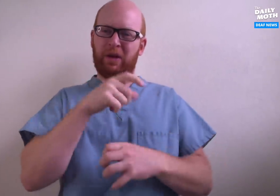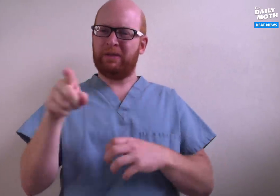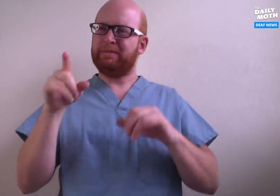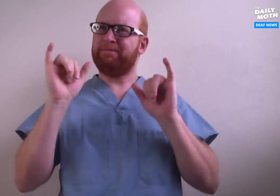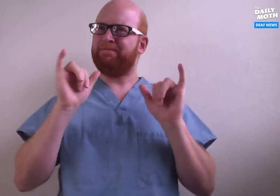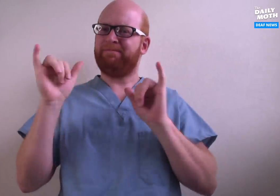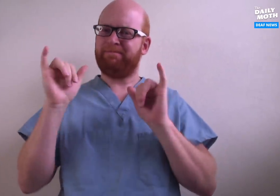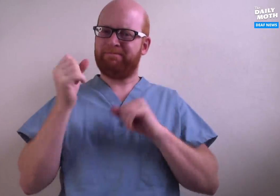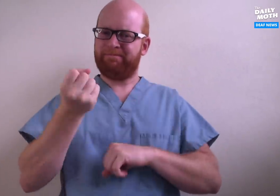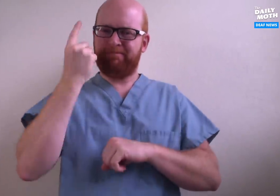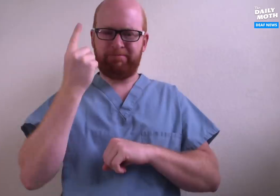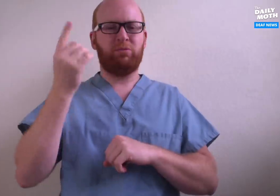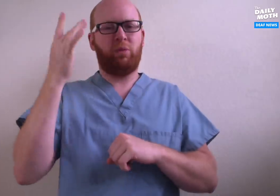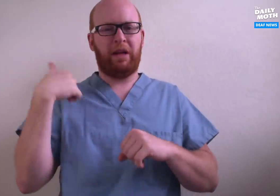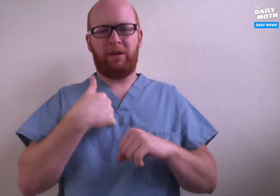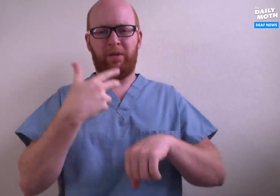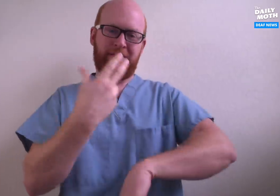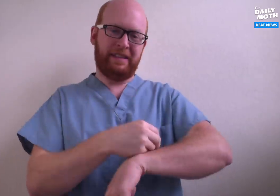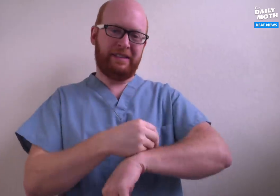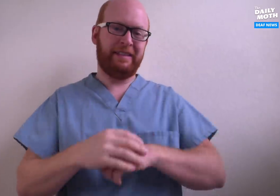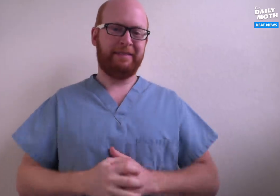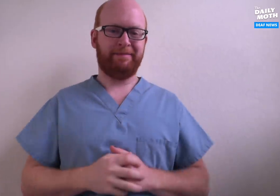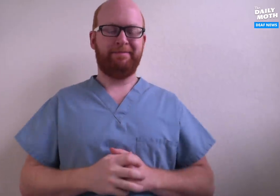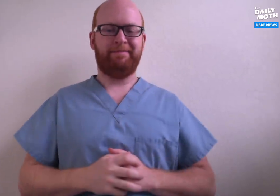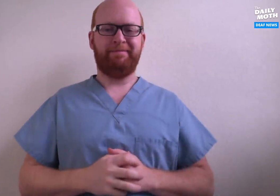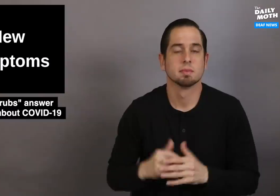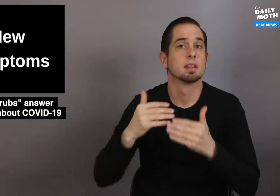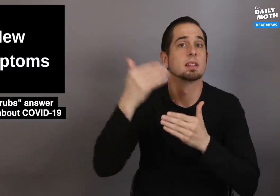vaccines to reconsider why we have vaccines.